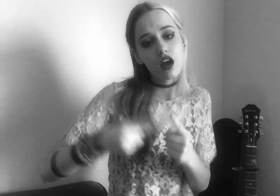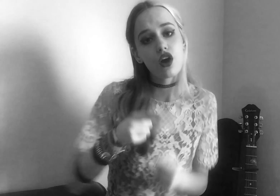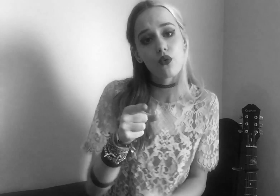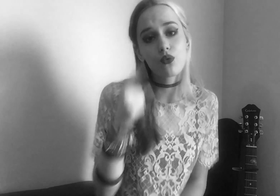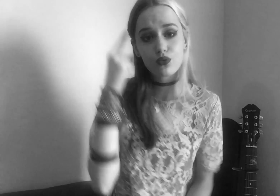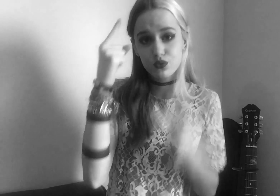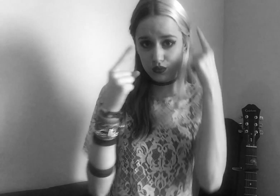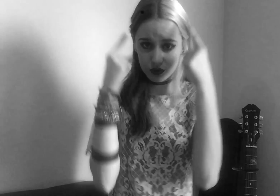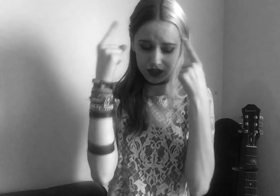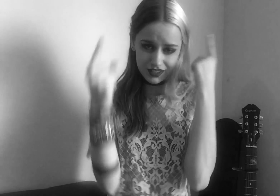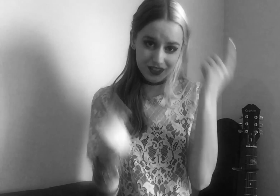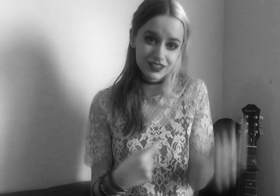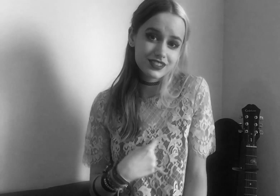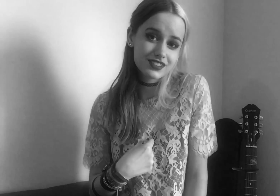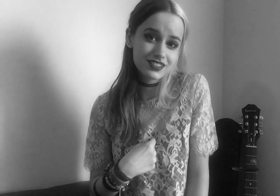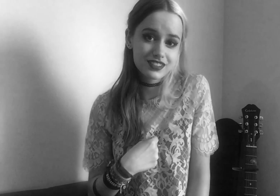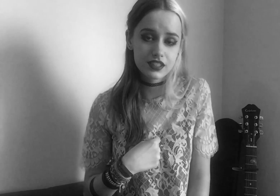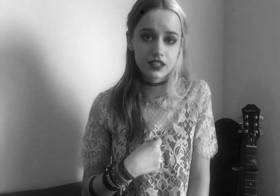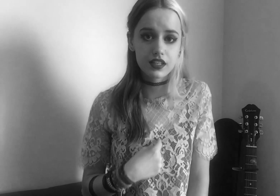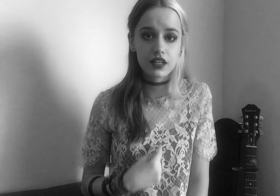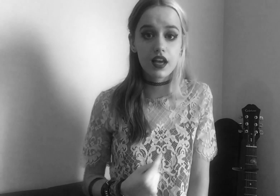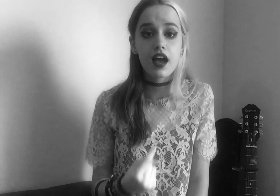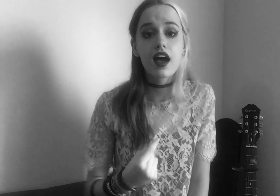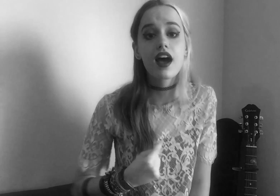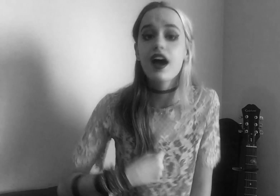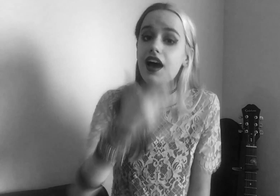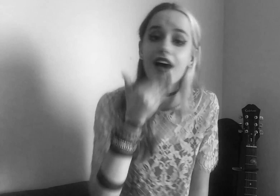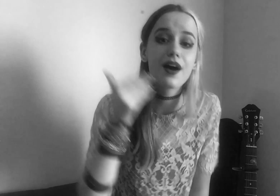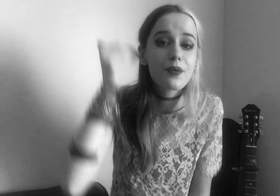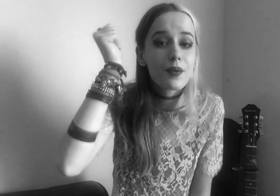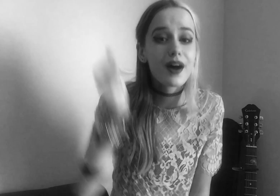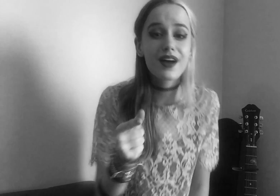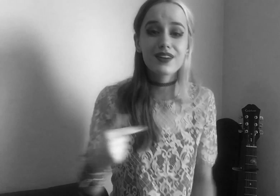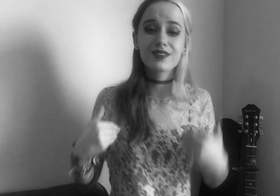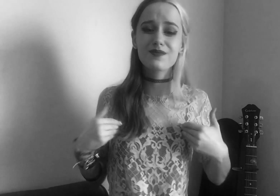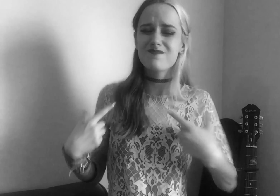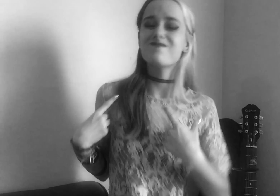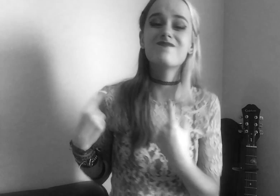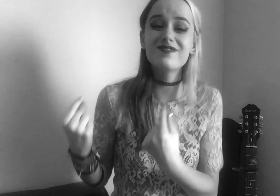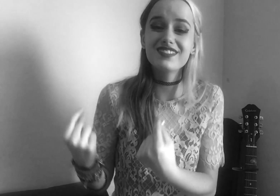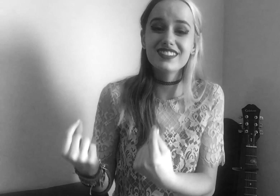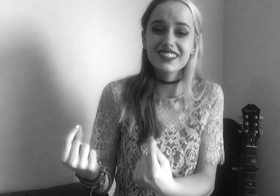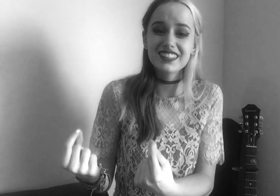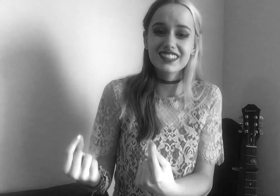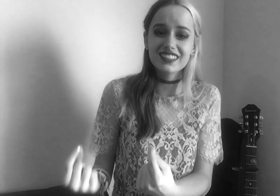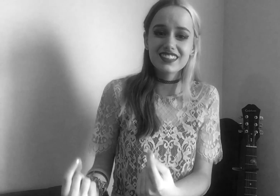And when you think of me, am I the best you've ever had?